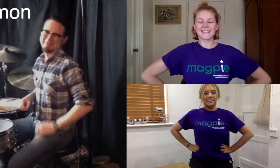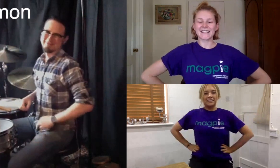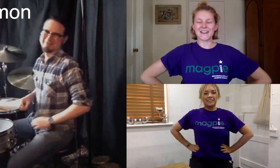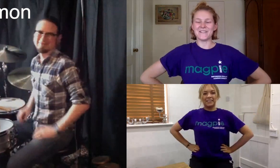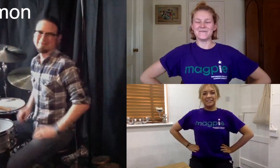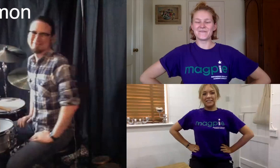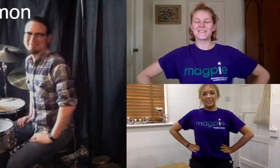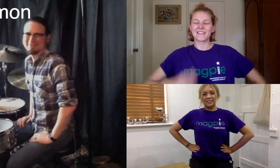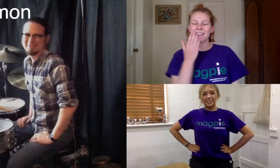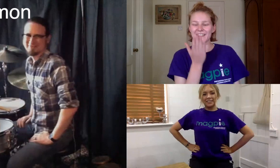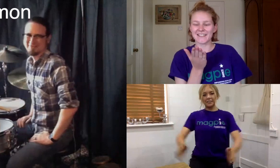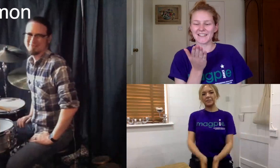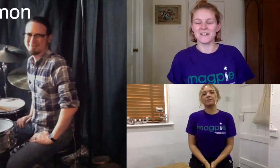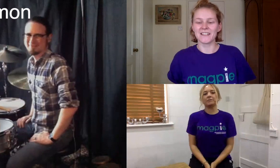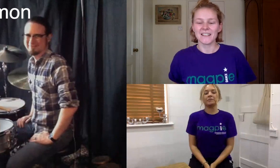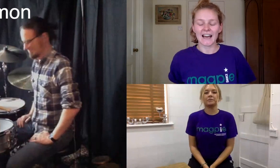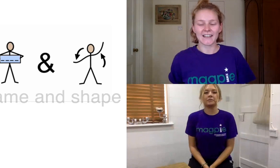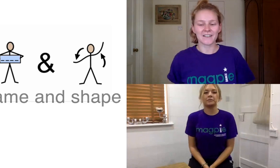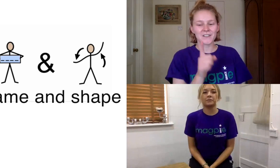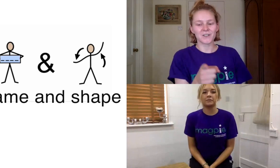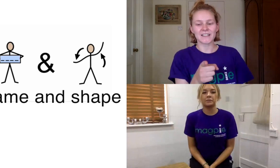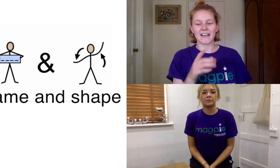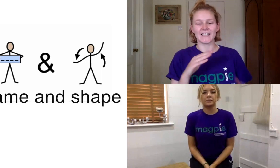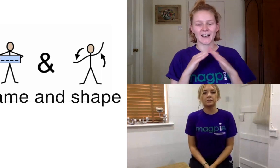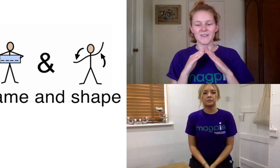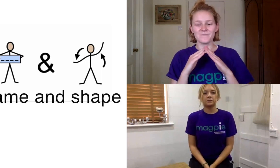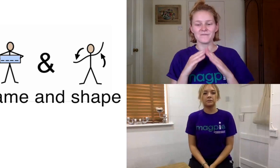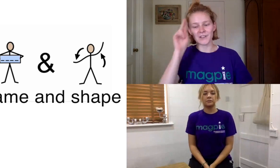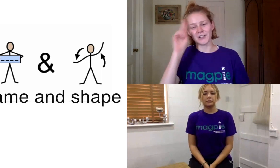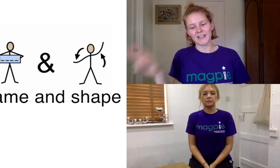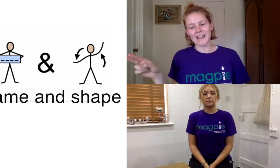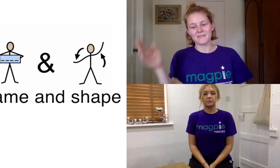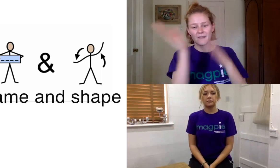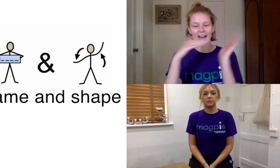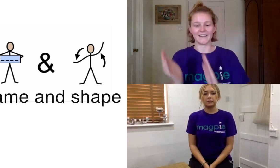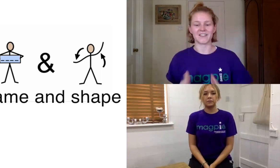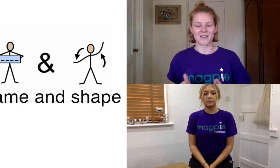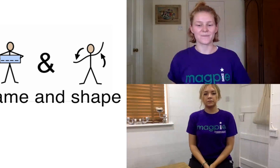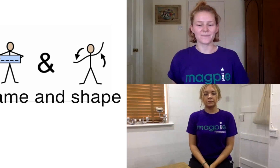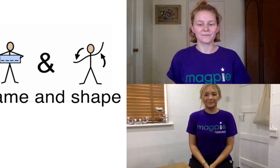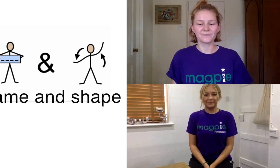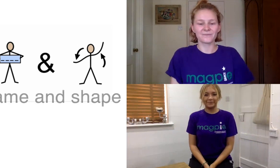simon thank you simon and now it's your turn at home for your name and shape